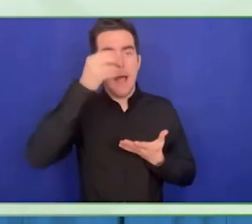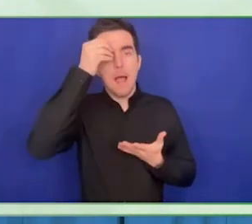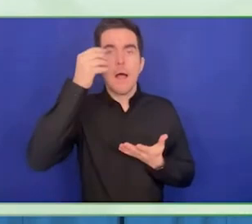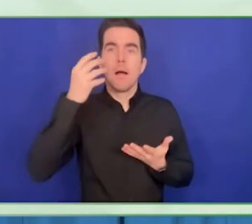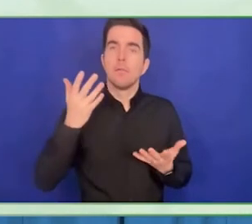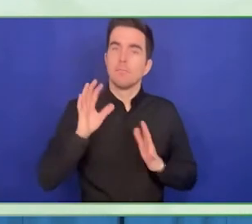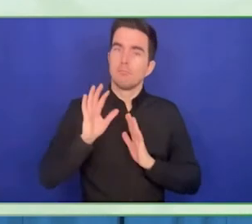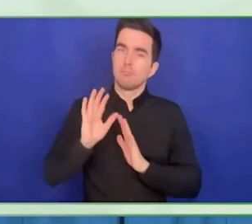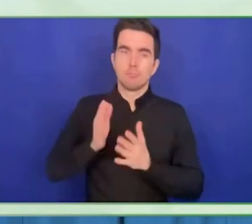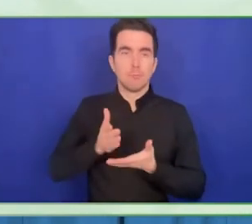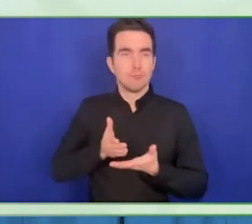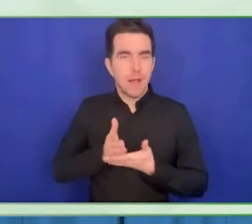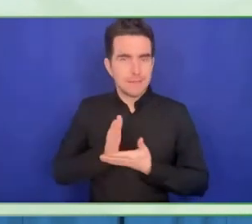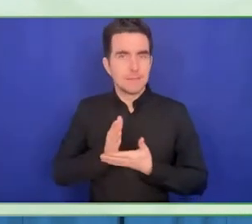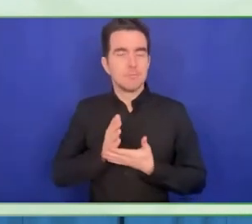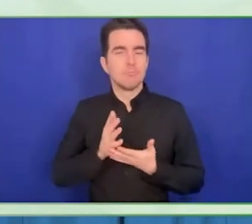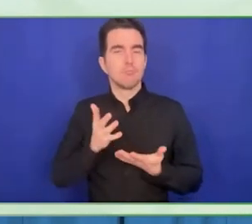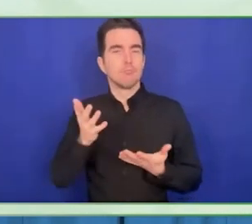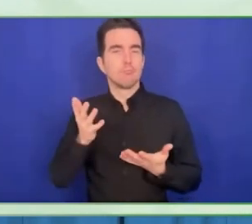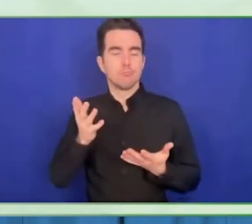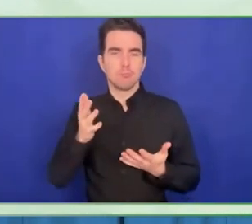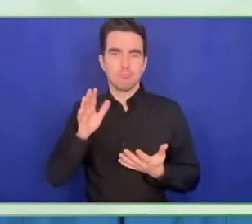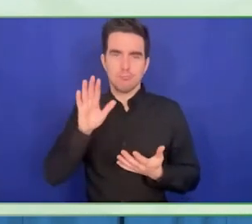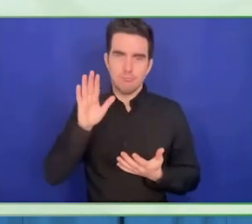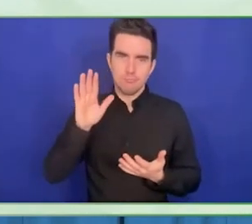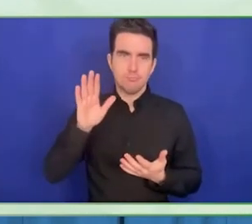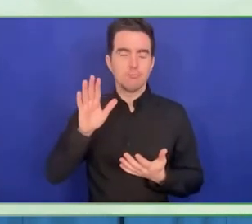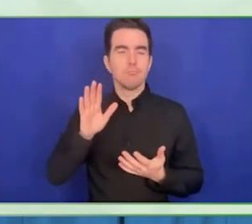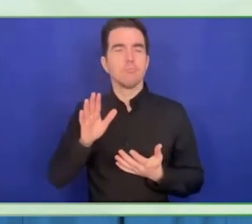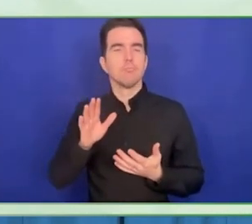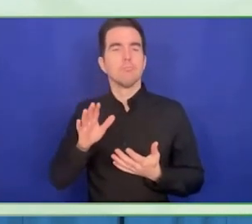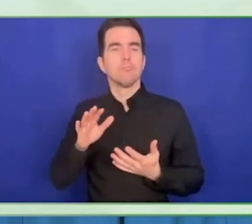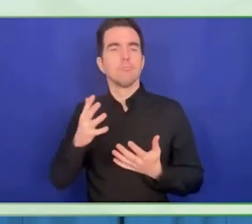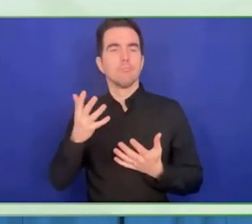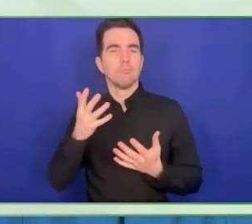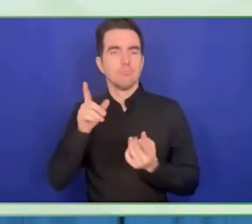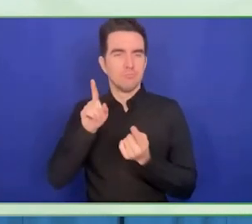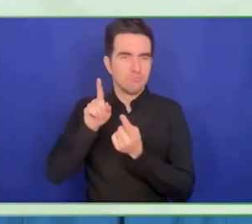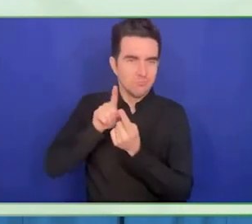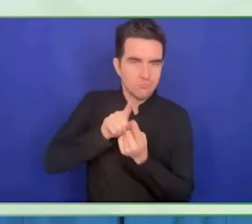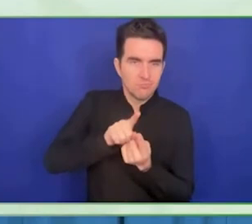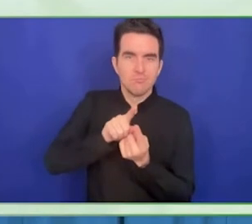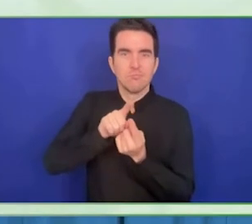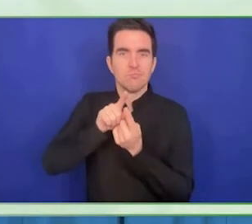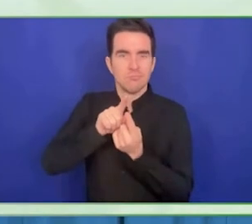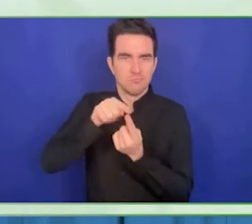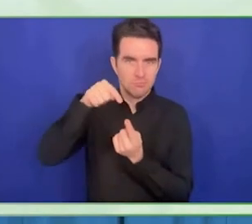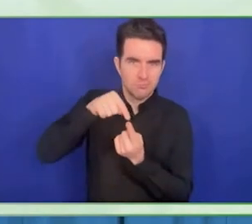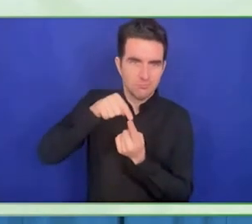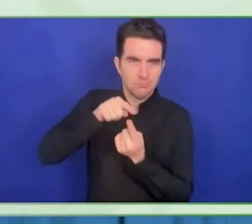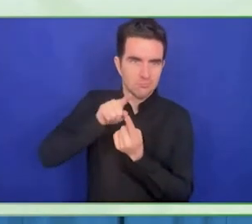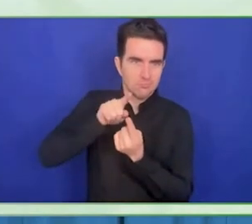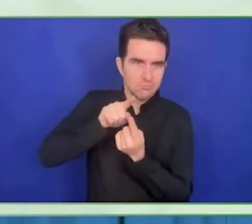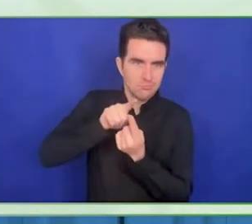The website is still open and continues and has been designed in